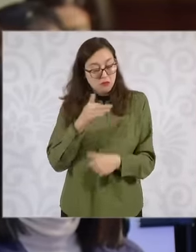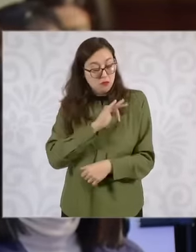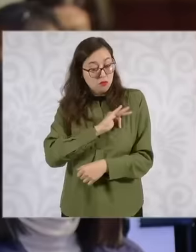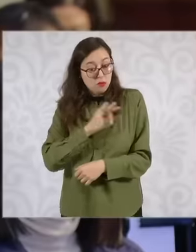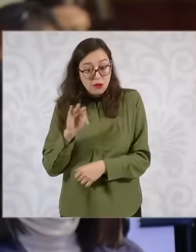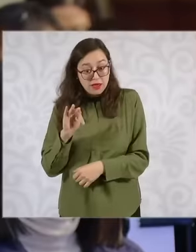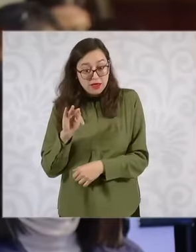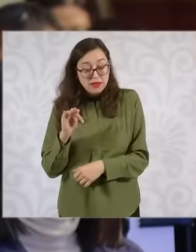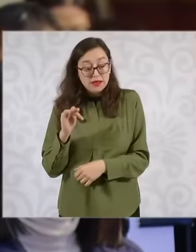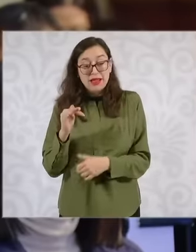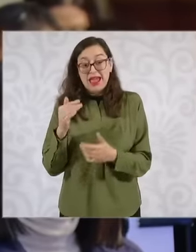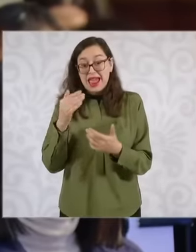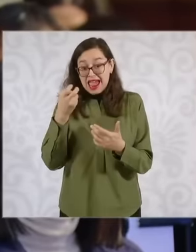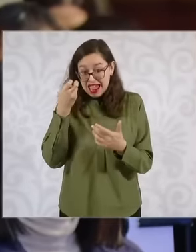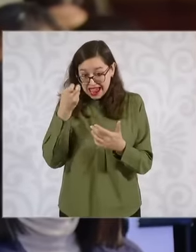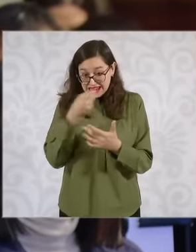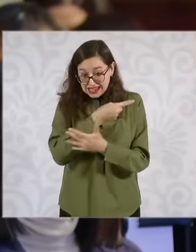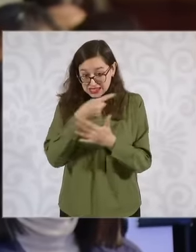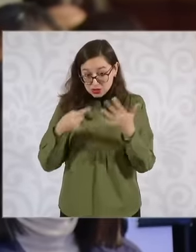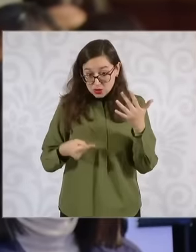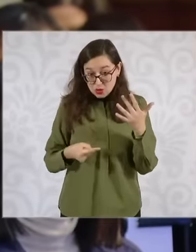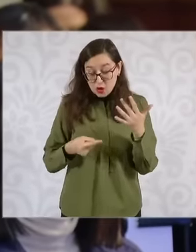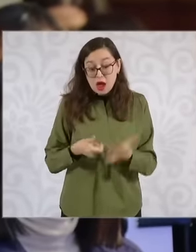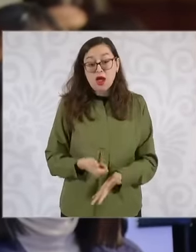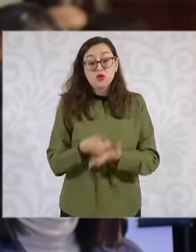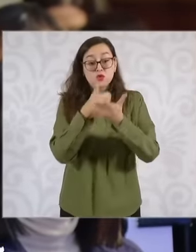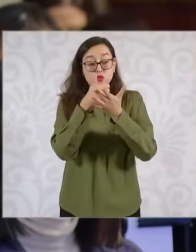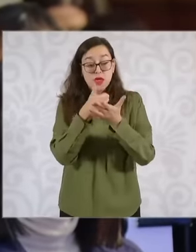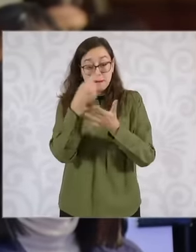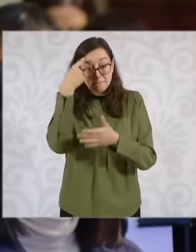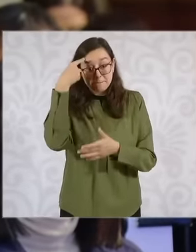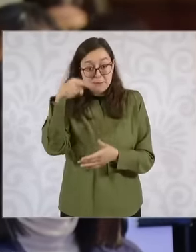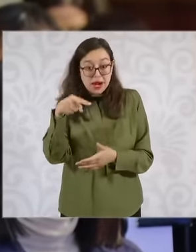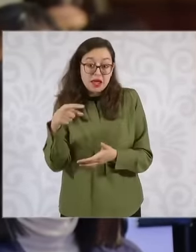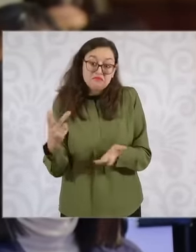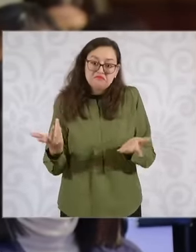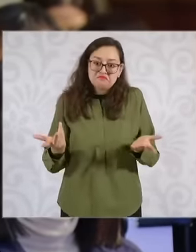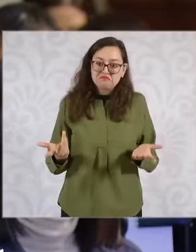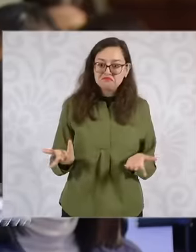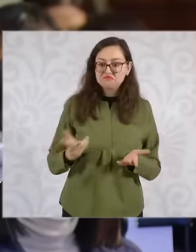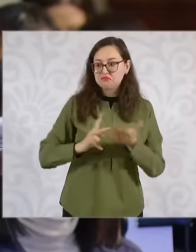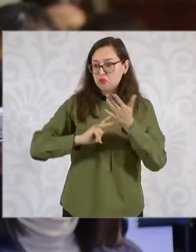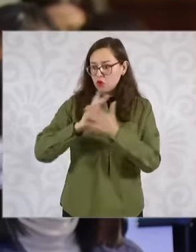mechanisms could serve precisely to be able to open, I don't know if a program or within